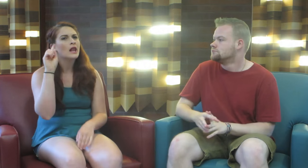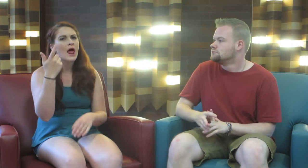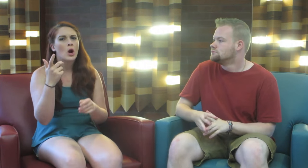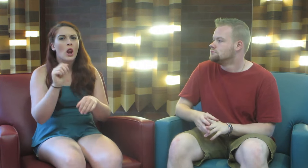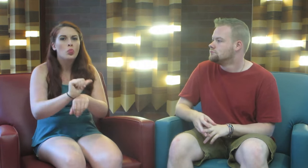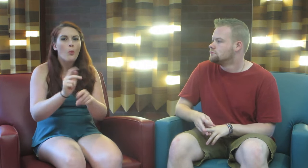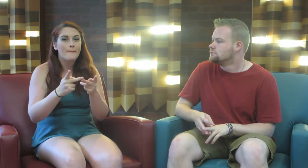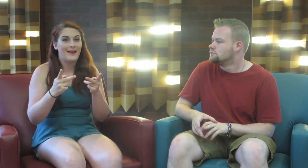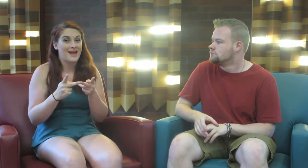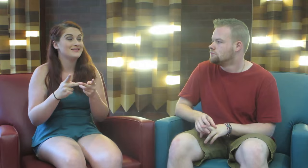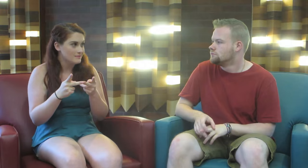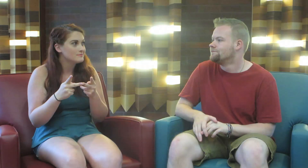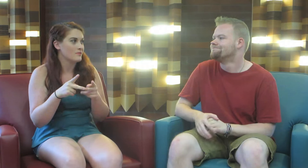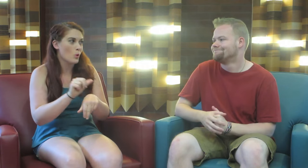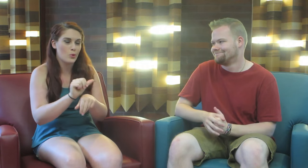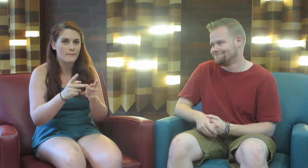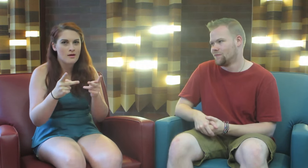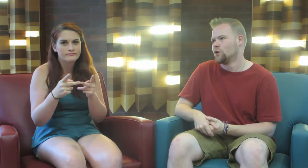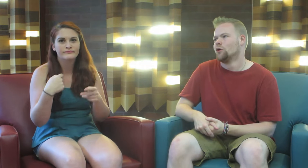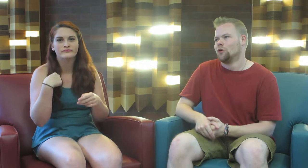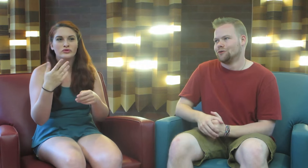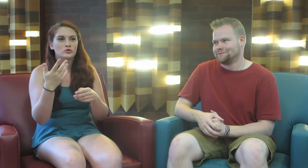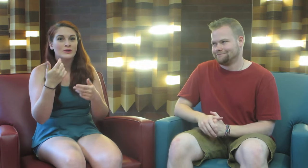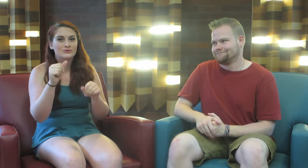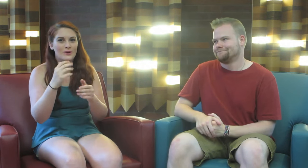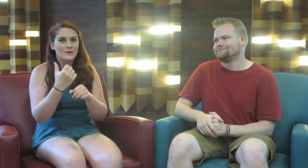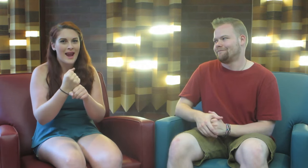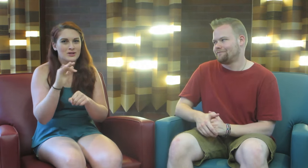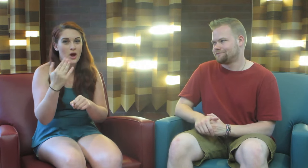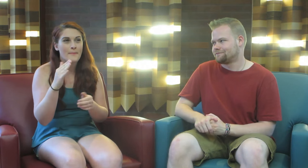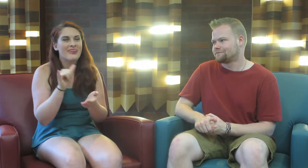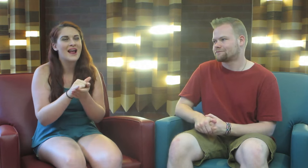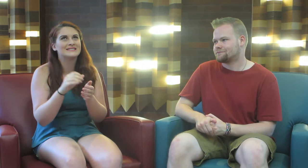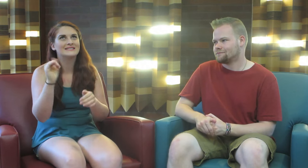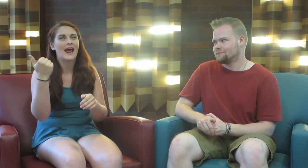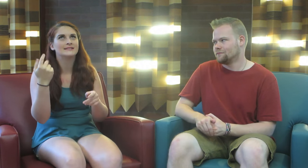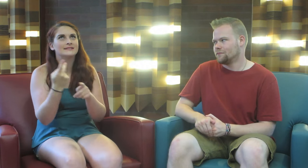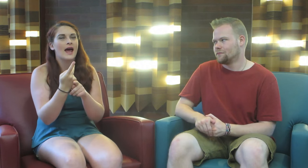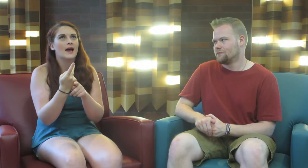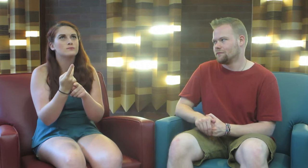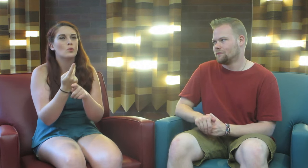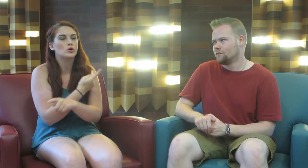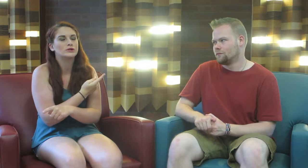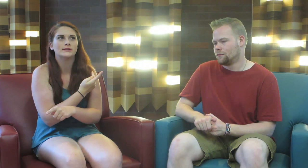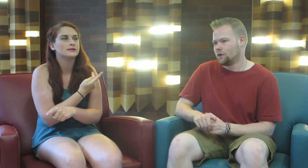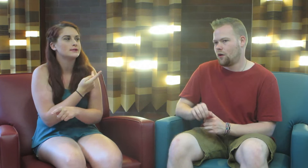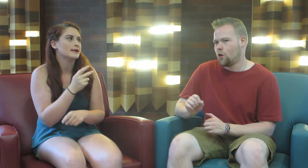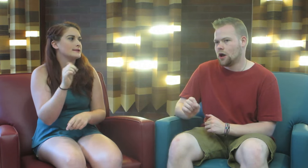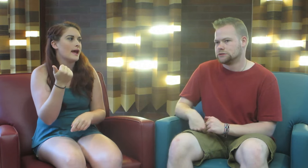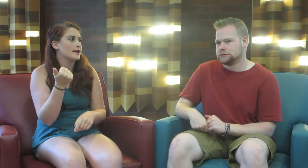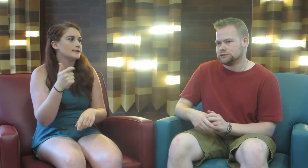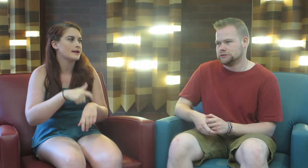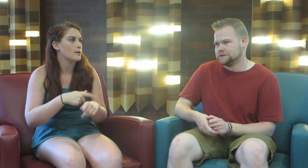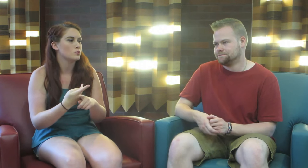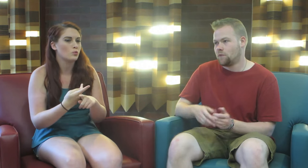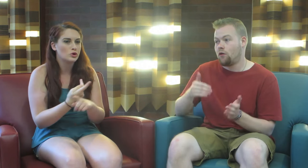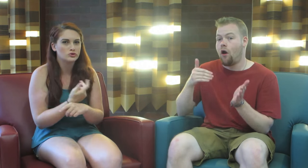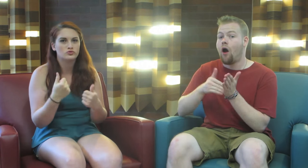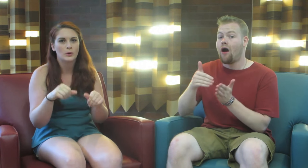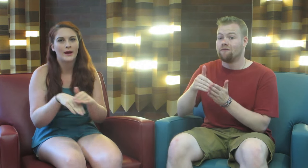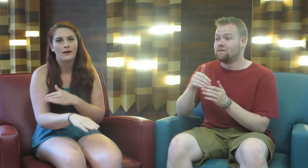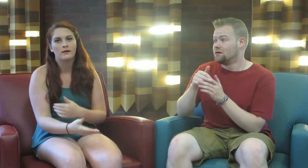G: Later, in the workplace. Trying to get a job, that’s ten times worse. Ten times worse, trying to get in.